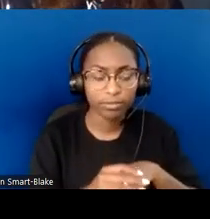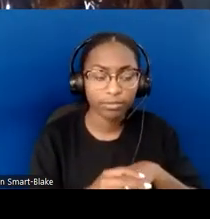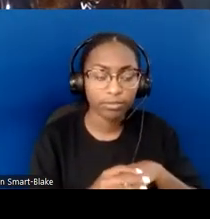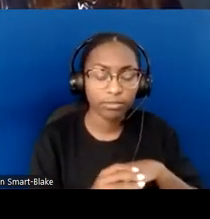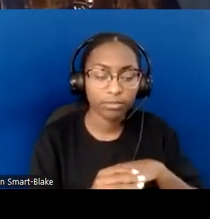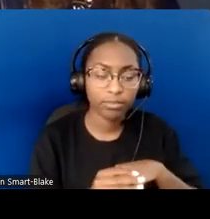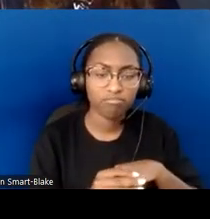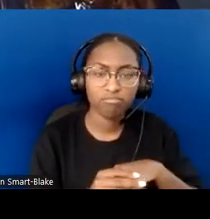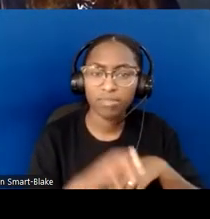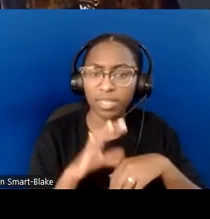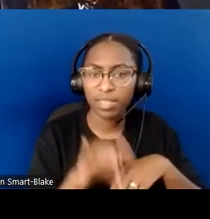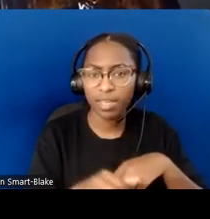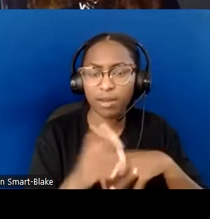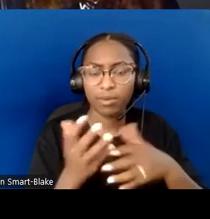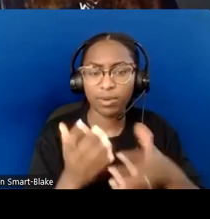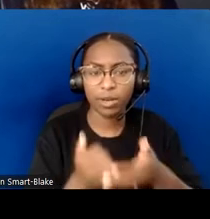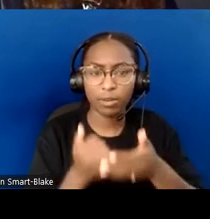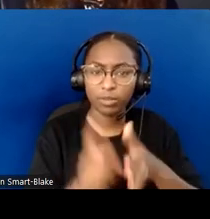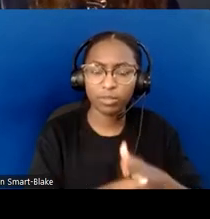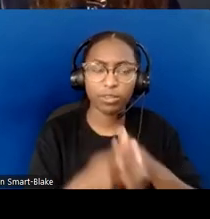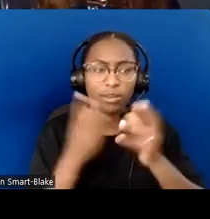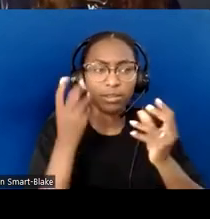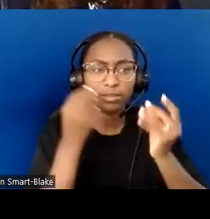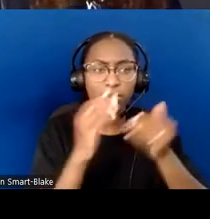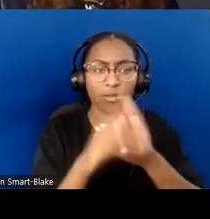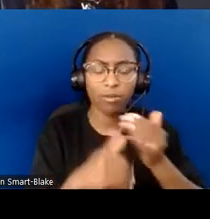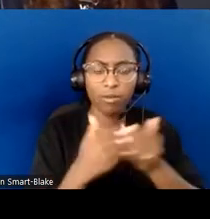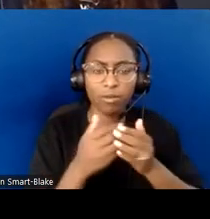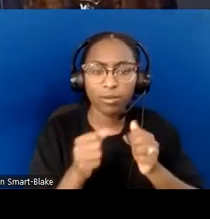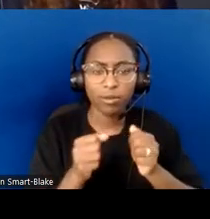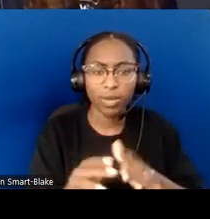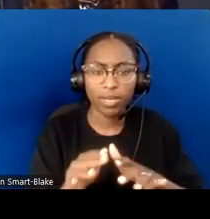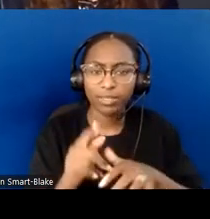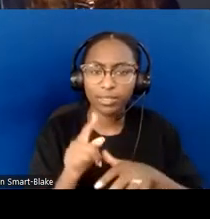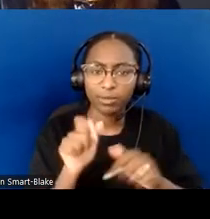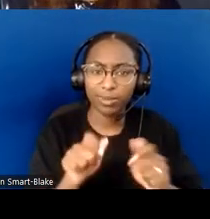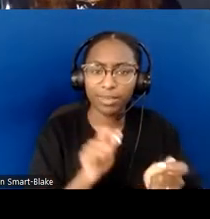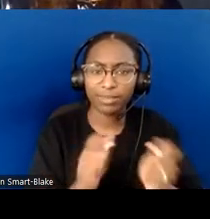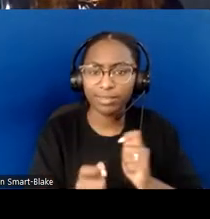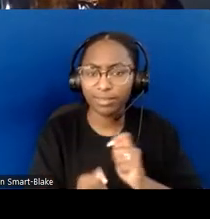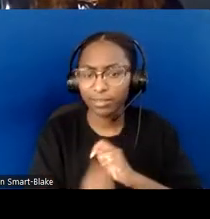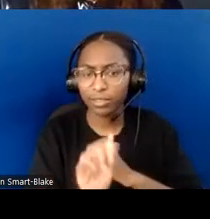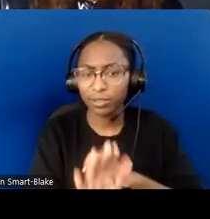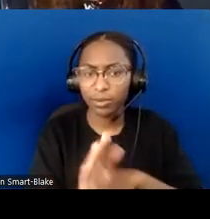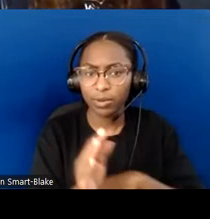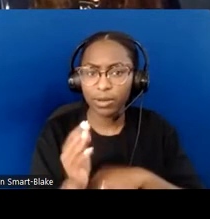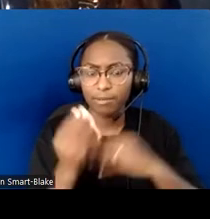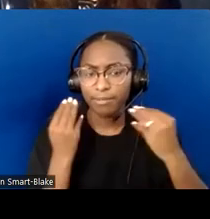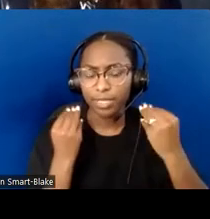you engage in fellowship and ministry so that everyone is included. If your tradition has potlucks